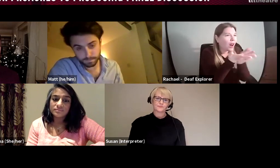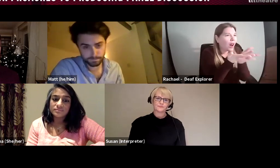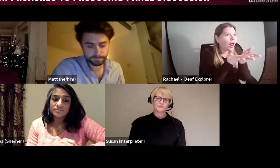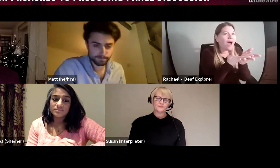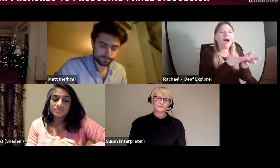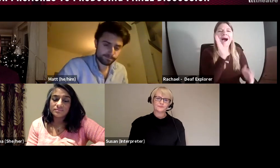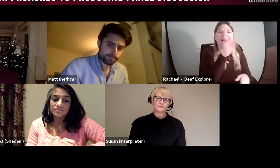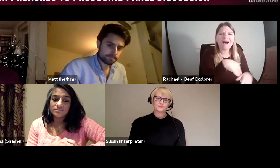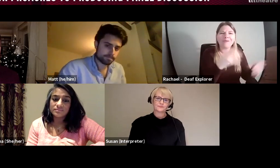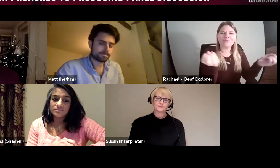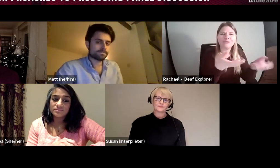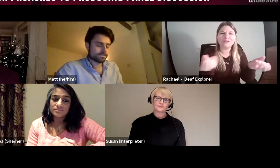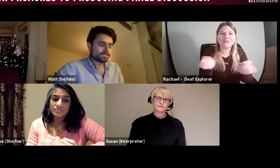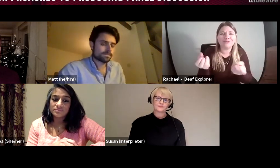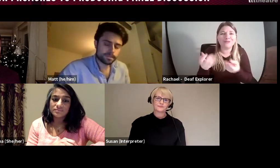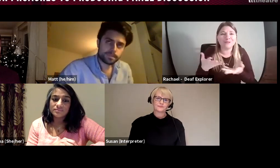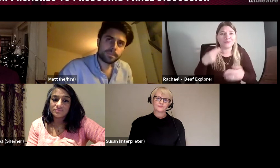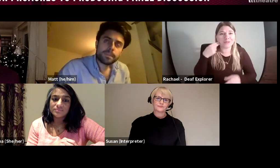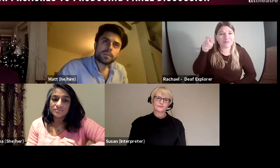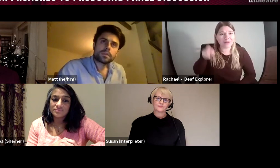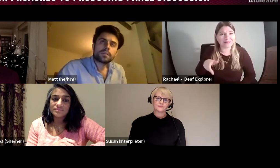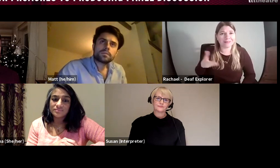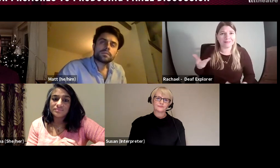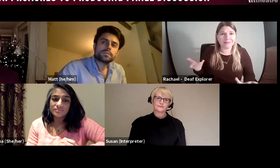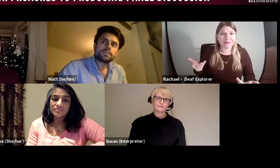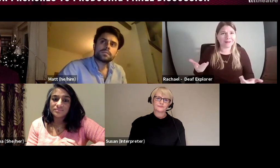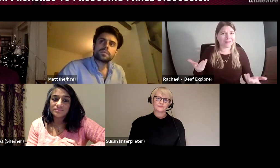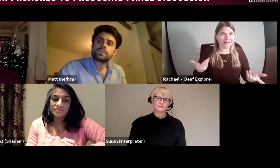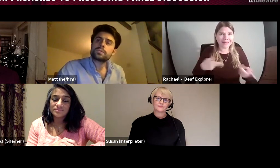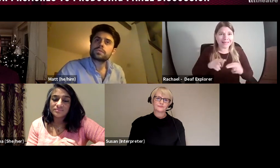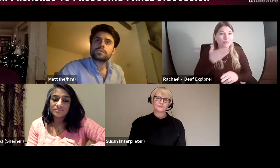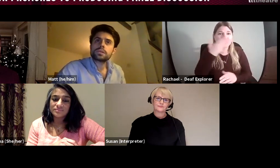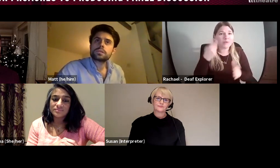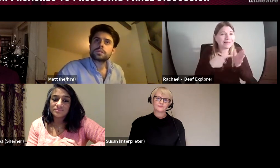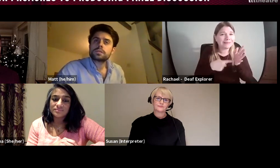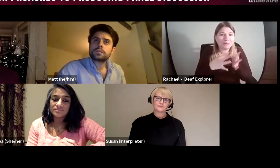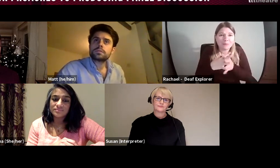to go to these networking events, to talk to people, to be introduced, to be passed on